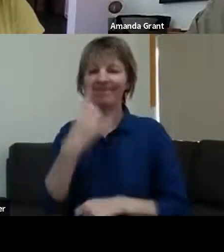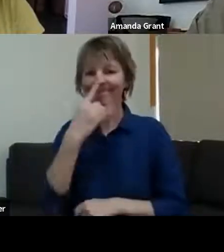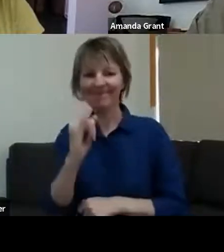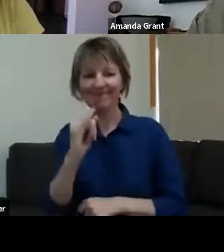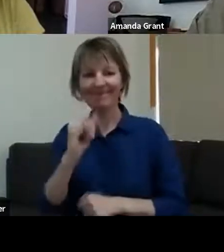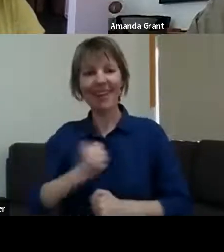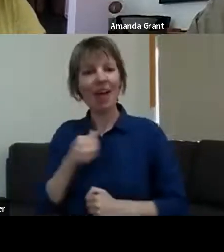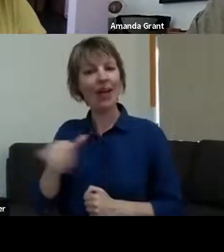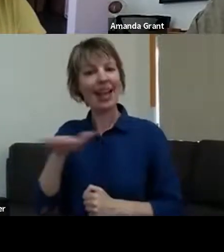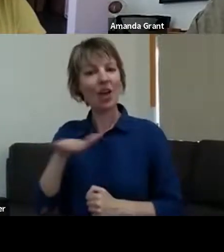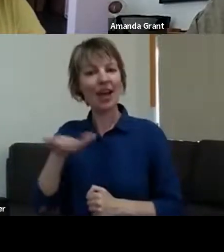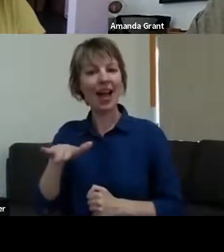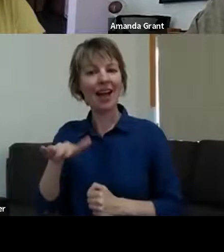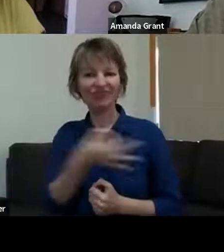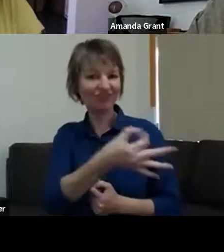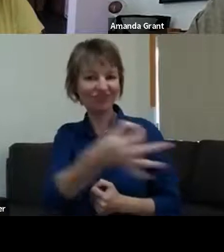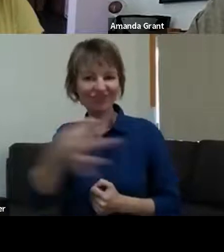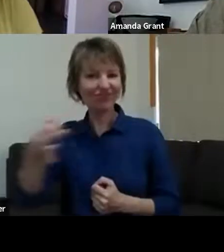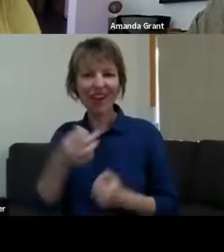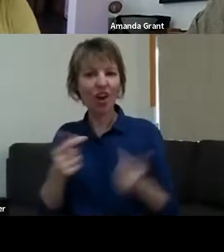spaces, special spaces - we're actually trying to encourage the